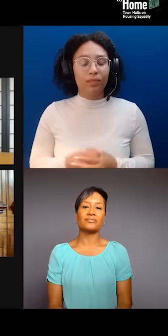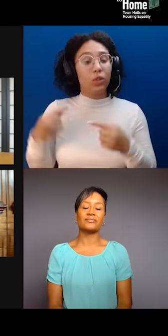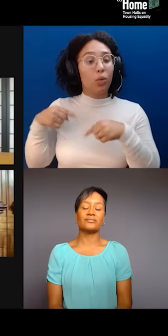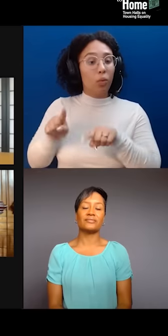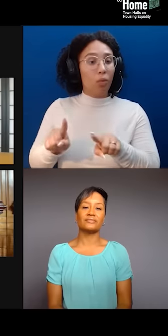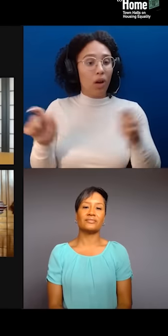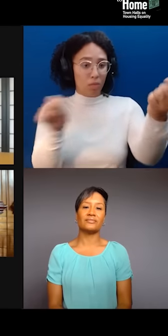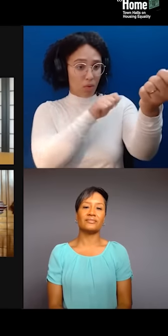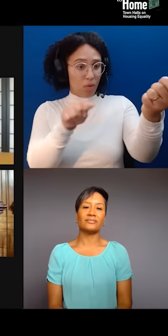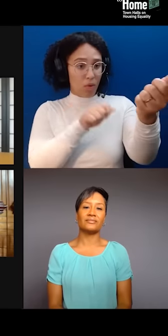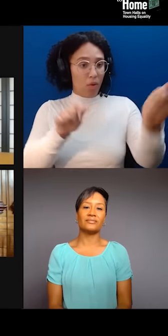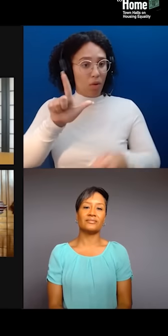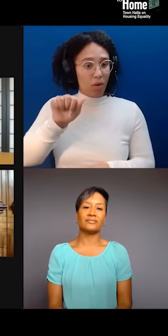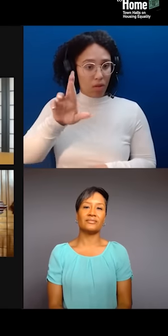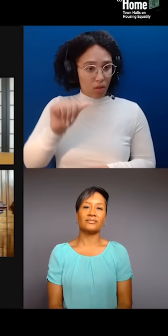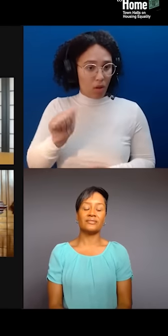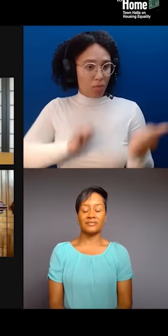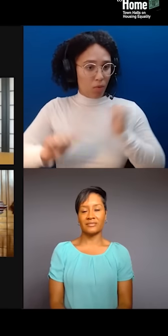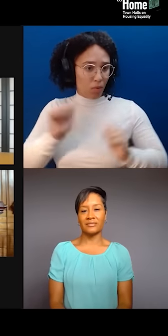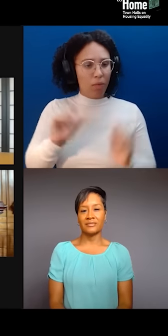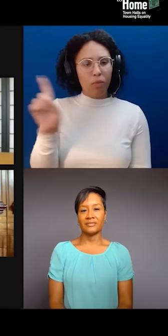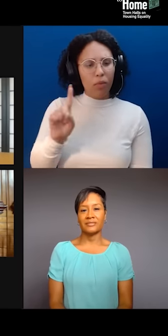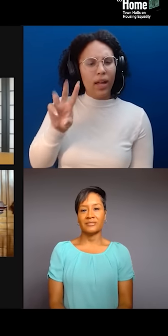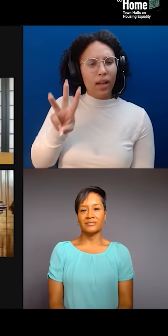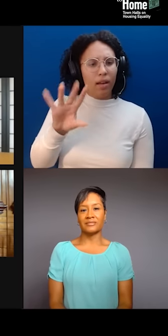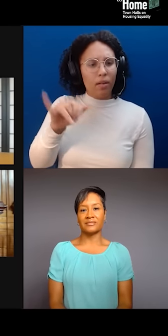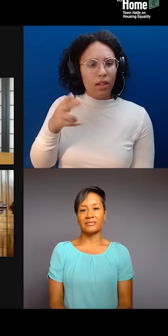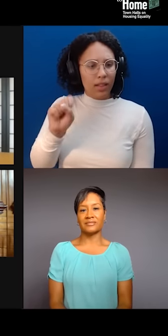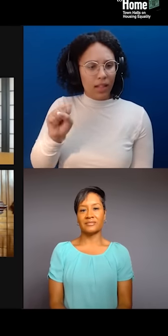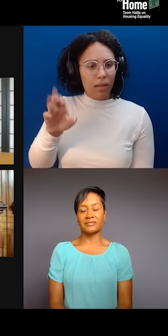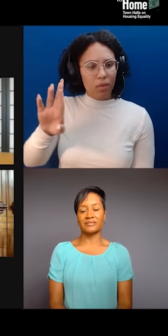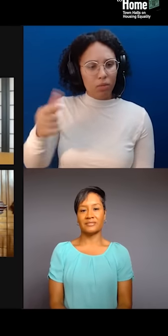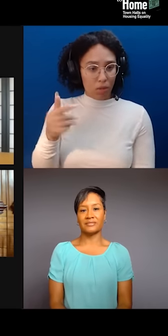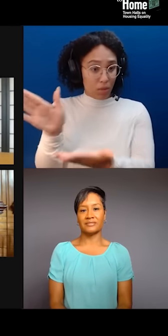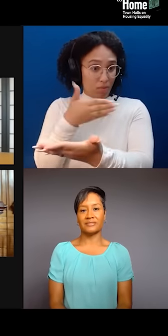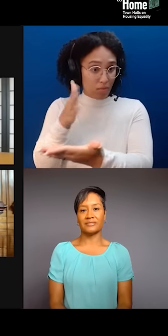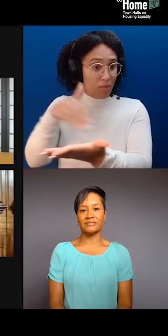at the Williamsburg Music Center, which is located in Williamsburg, it's been there for 40 years,